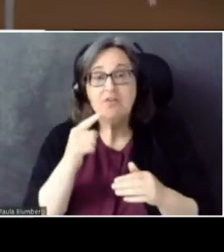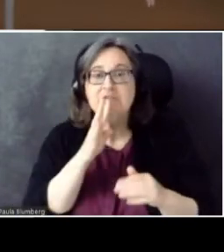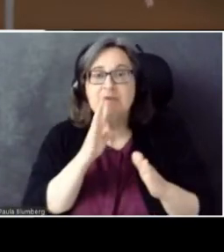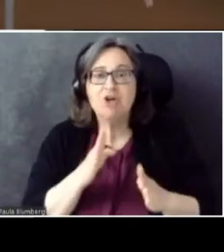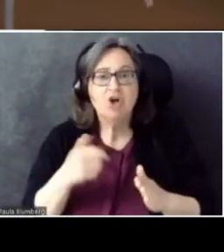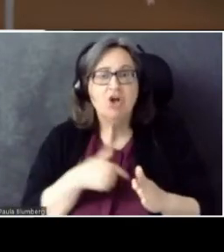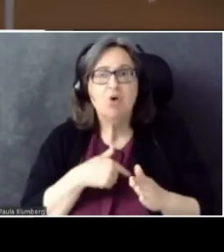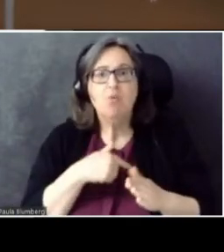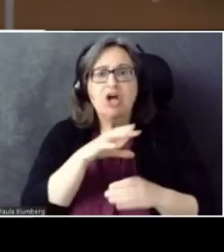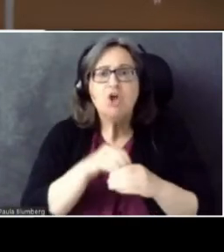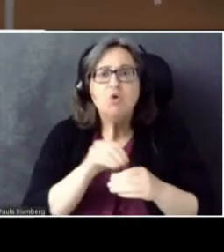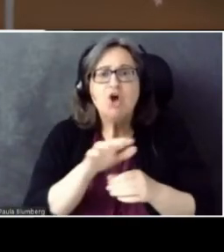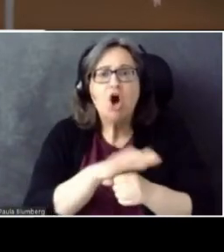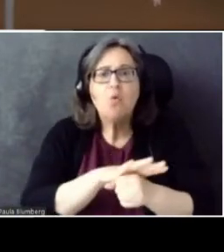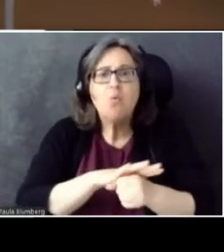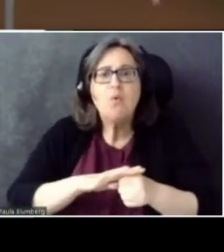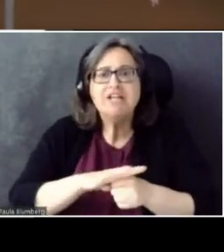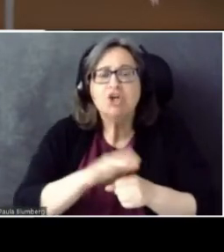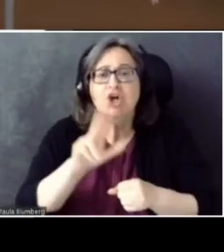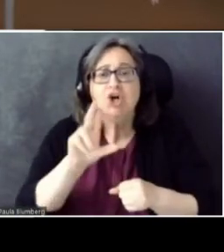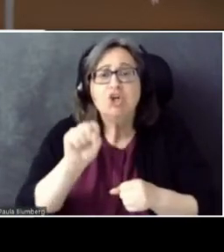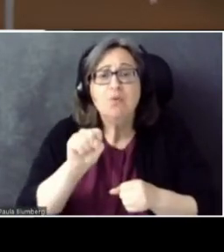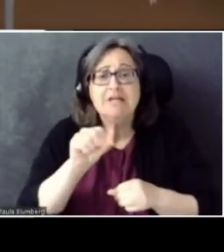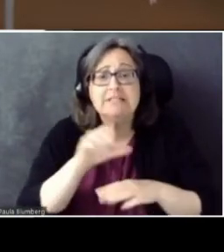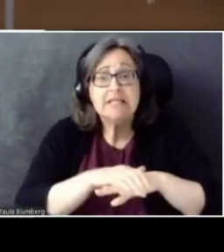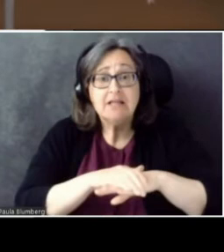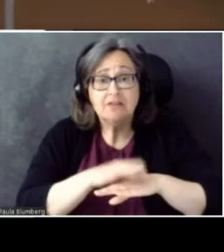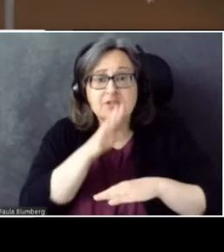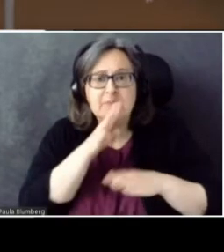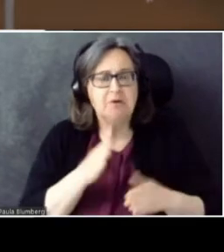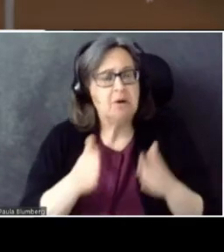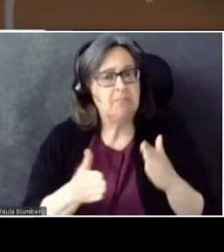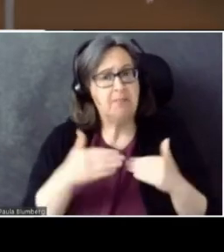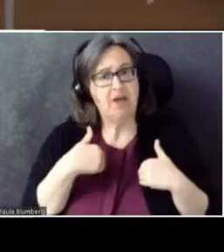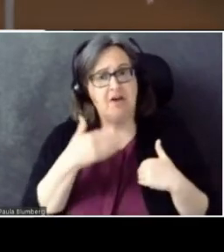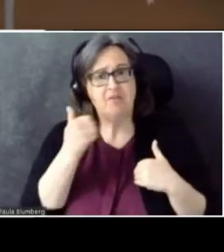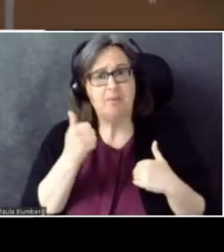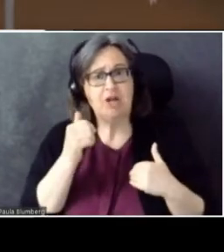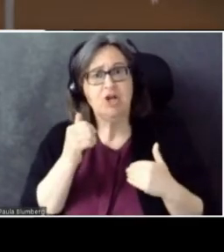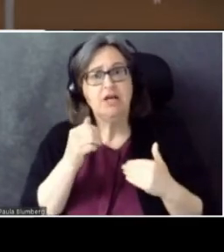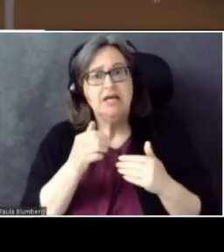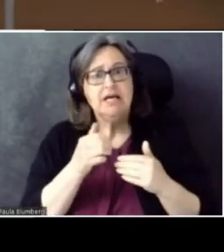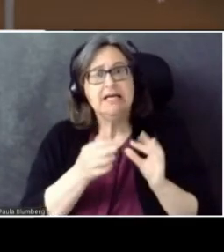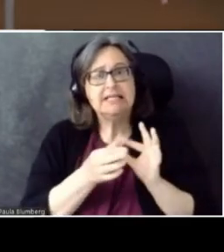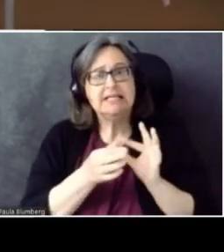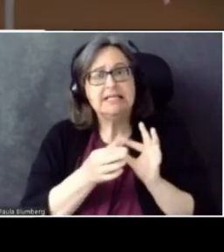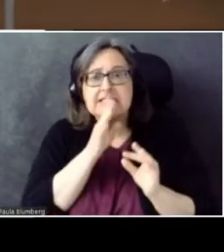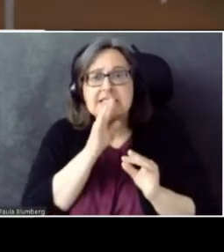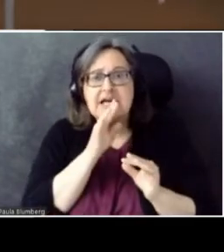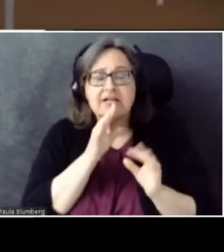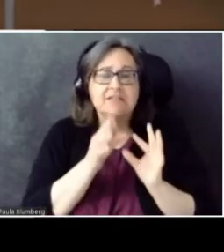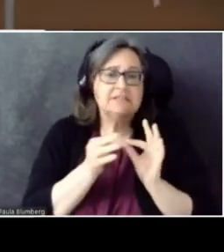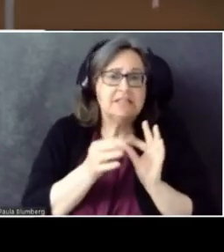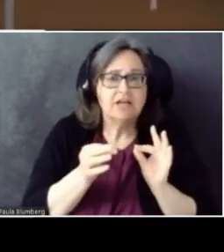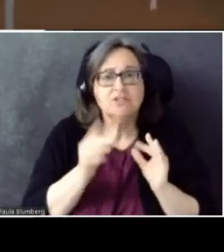A US English speaker might get better text recognition out of a US English model, versus the UK English model.